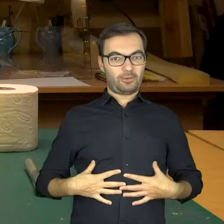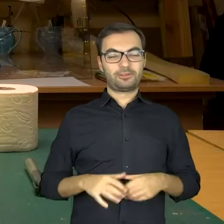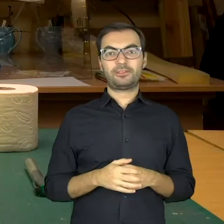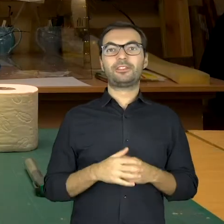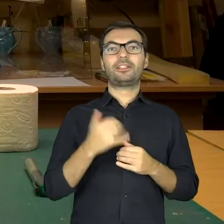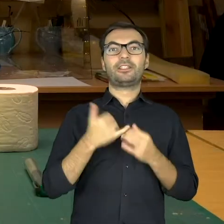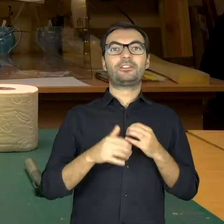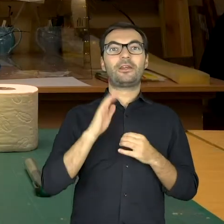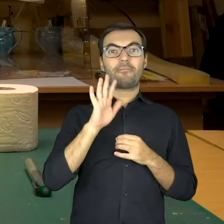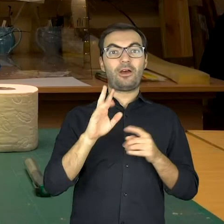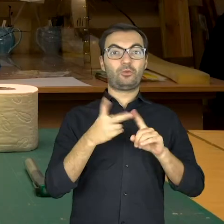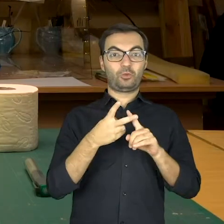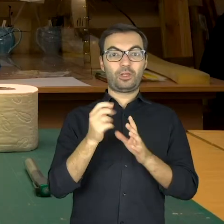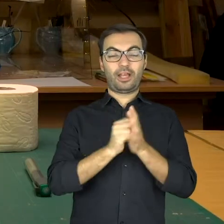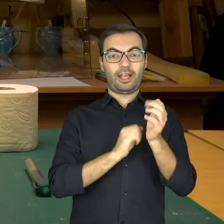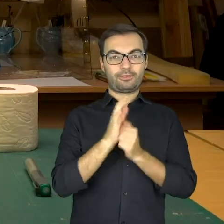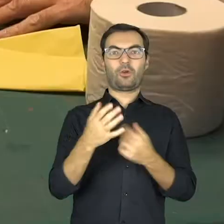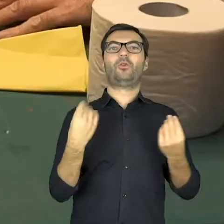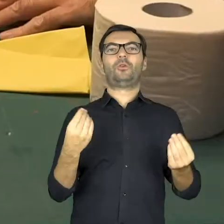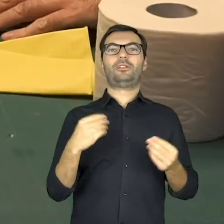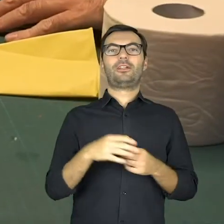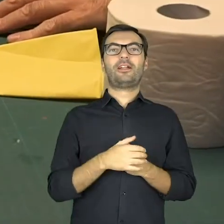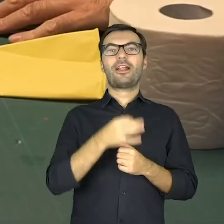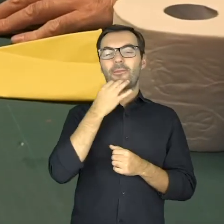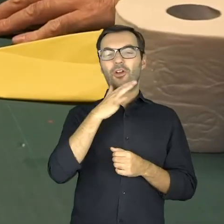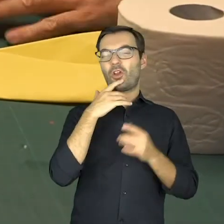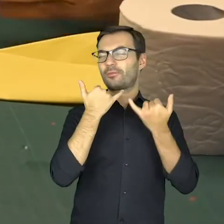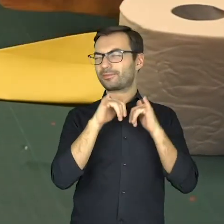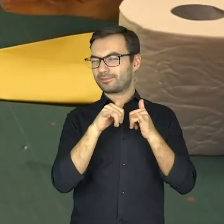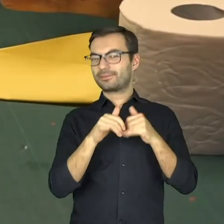and if we have a second glove preferably a different color.